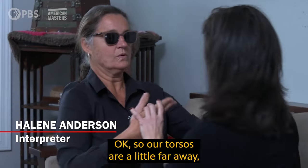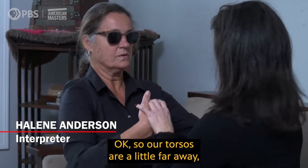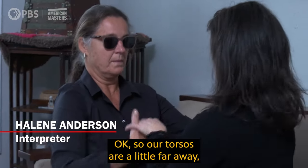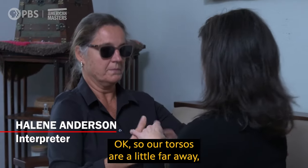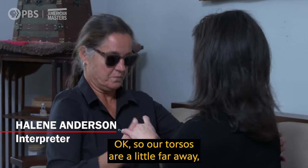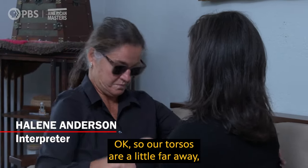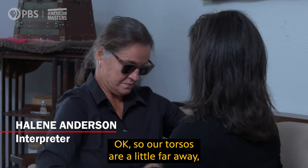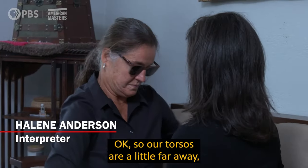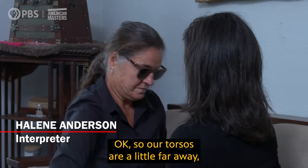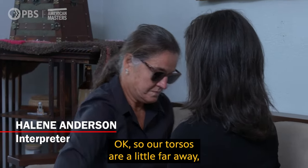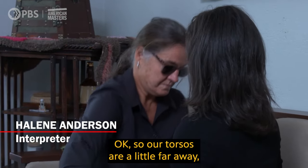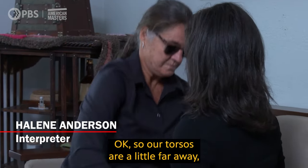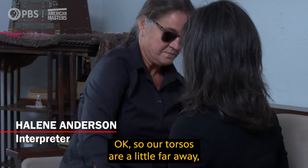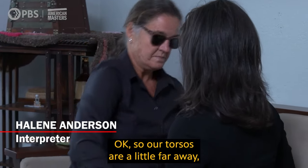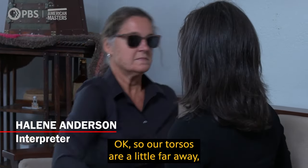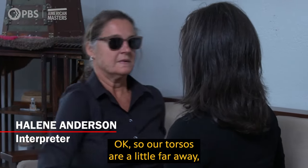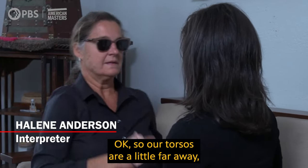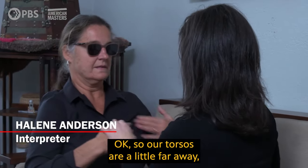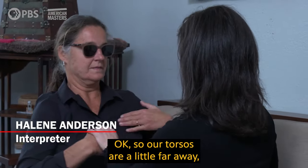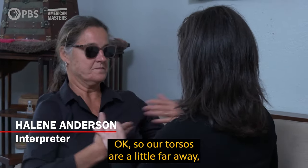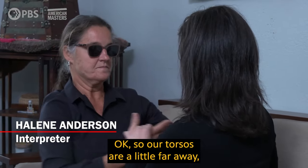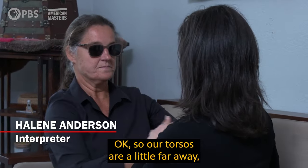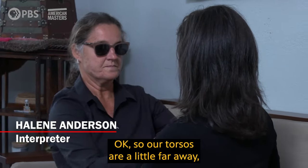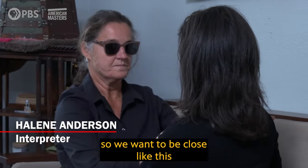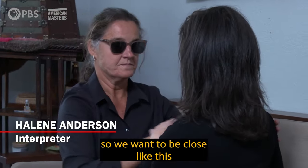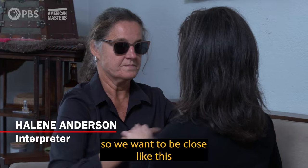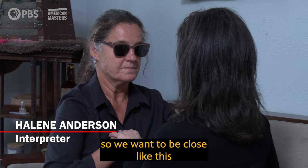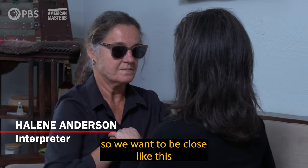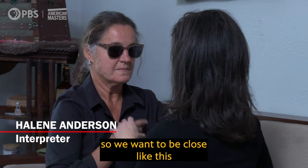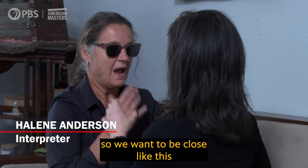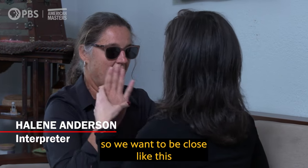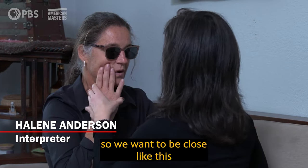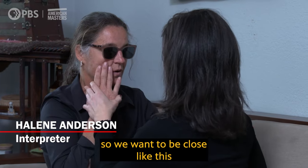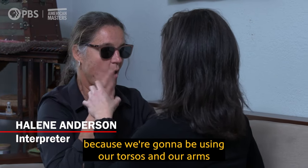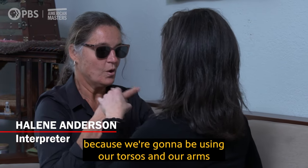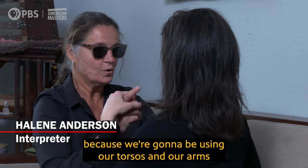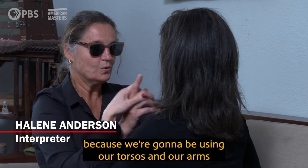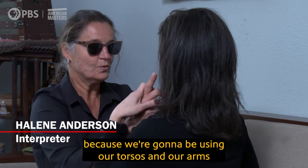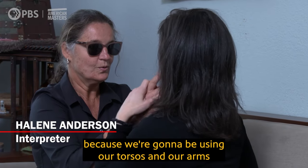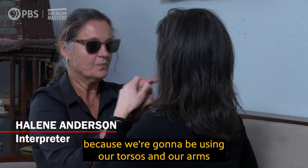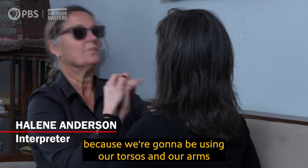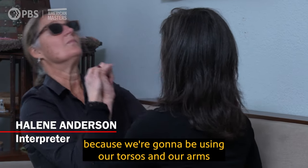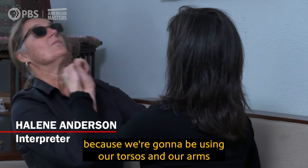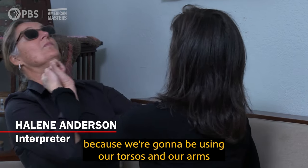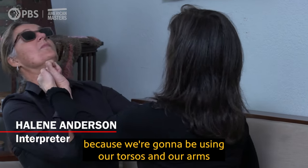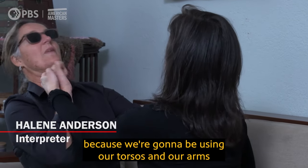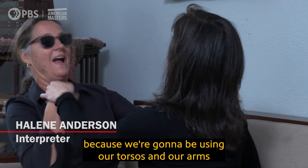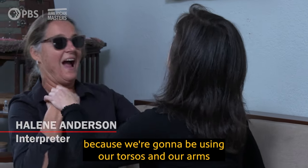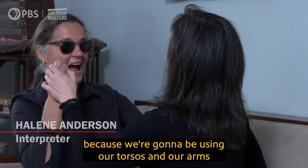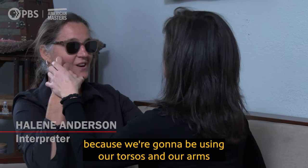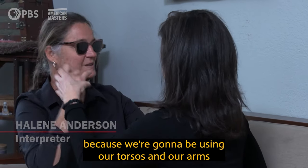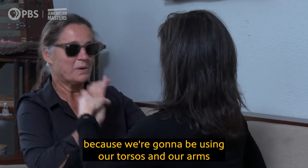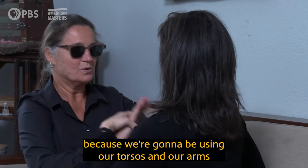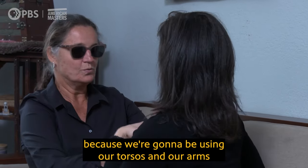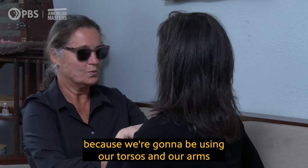OK, so our torsos are a little far away, so we want to be close like this because we're gonna be using our torsos and our arms